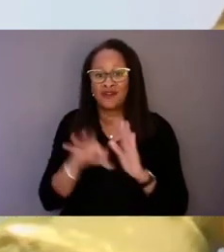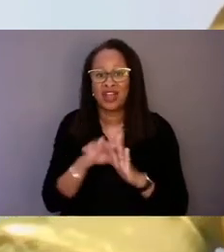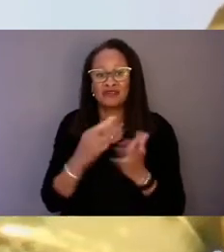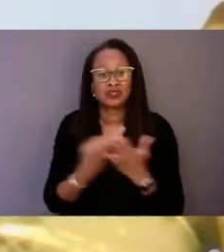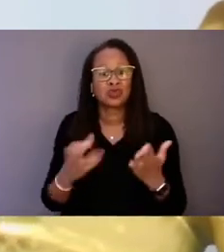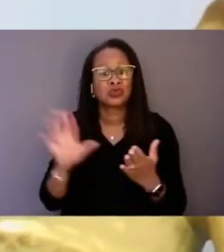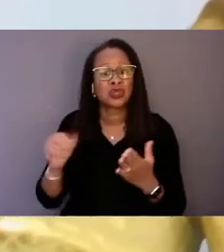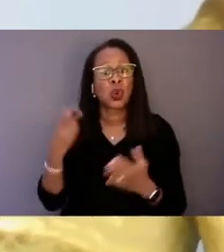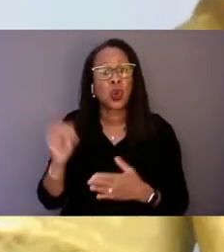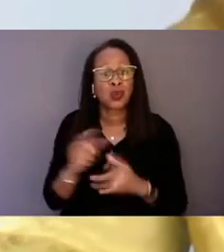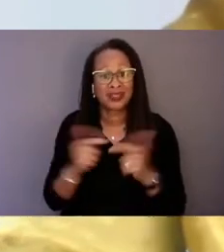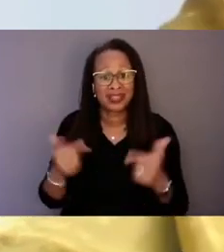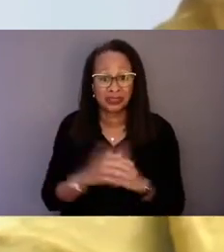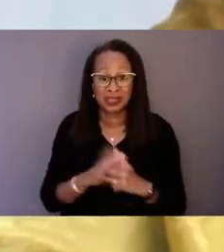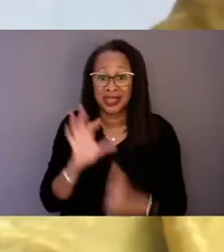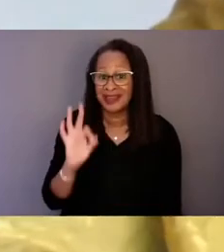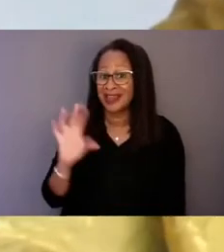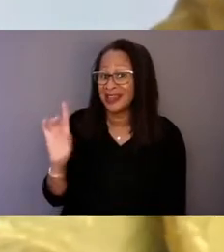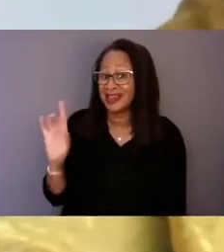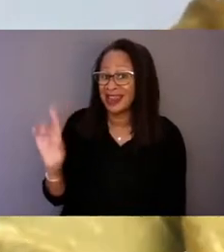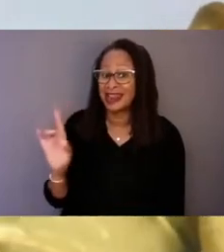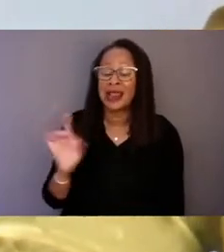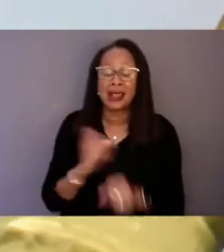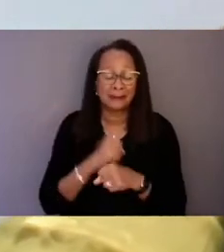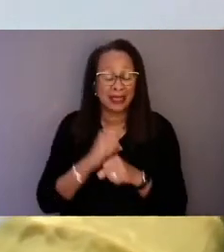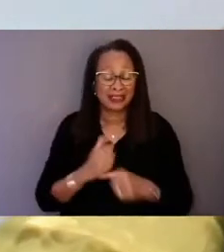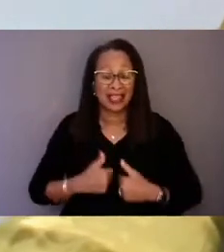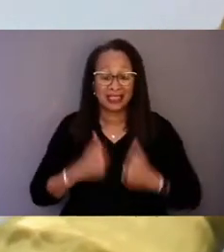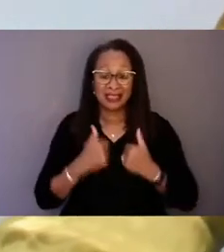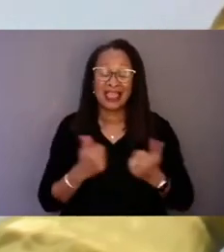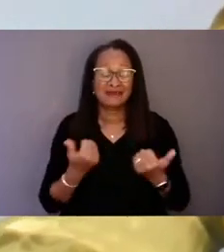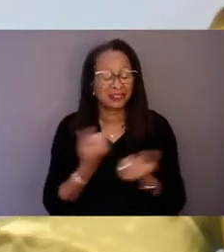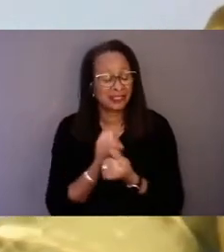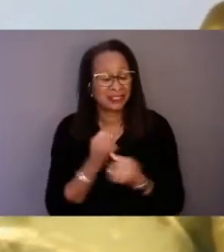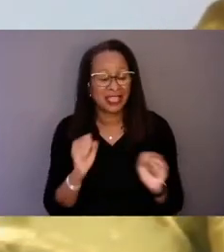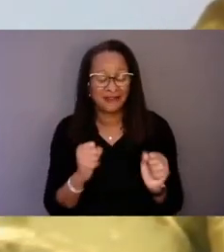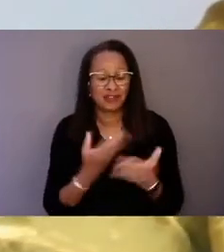in making life-saving resources available to people in crisis, but it will take intentional effort and investment